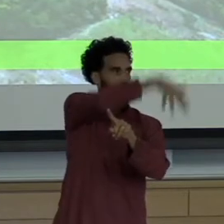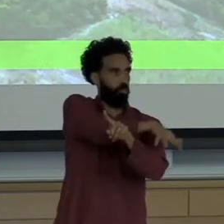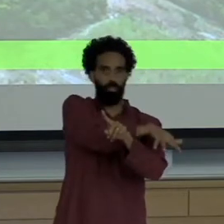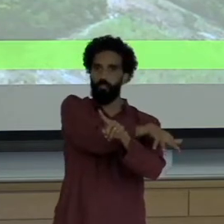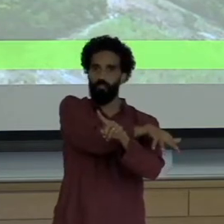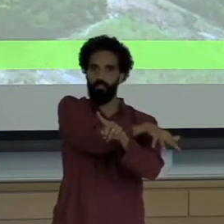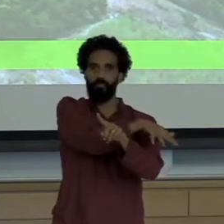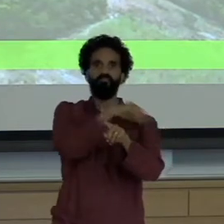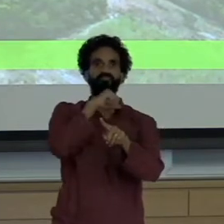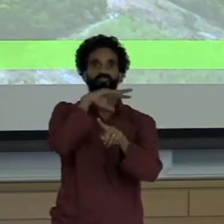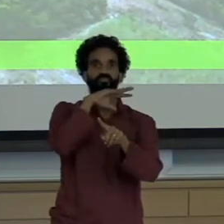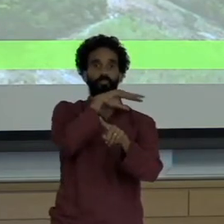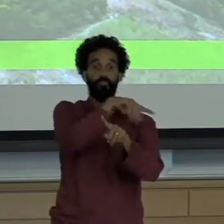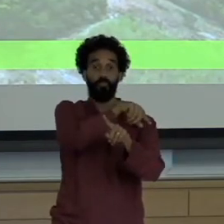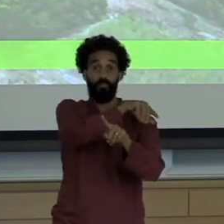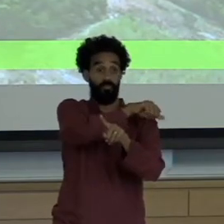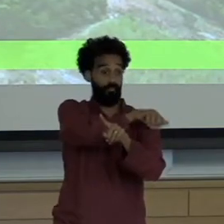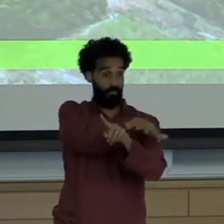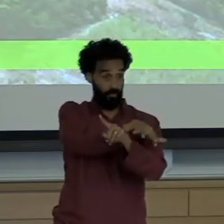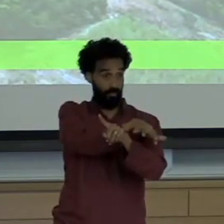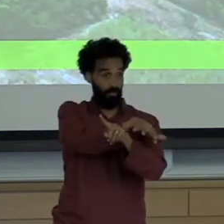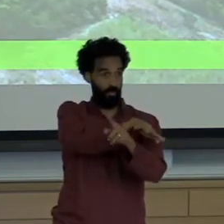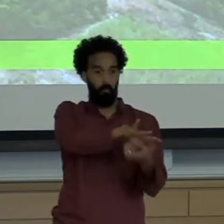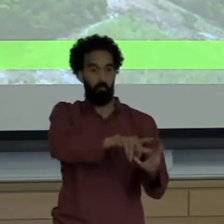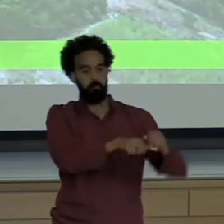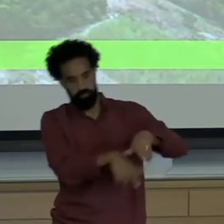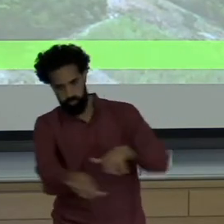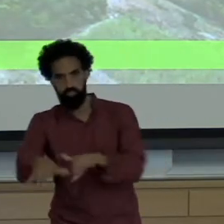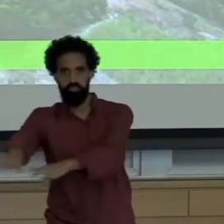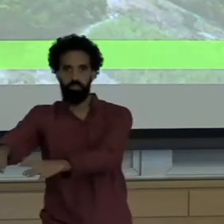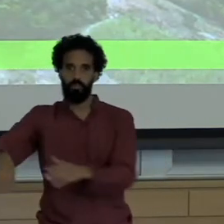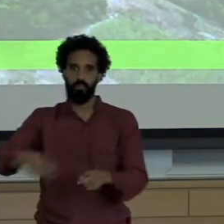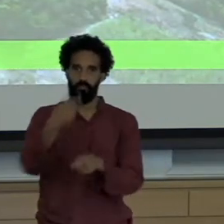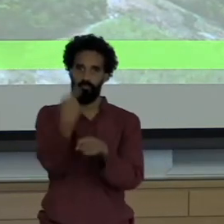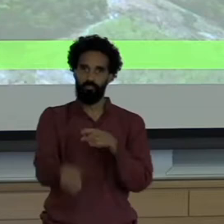Came undone Valley is a